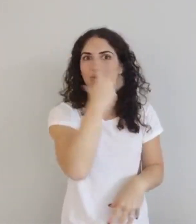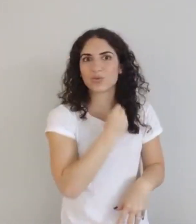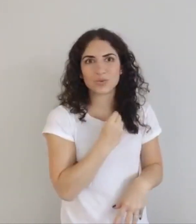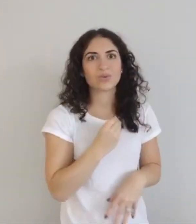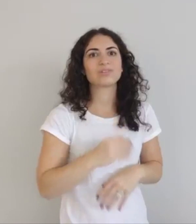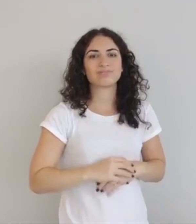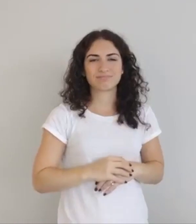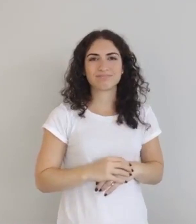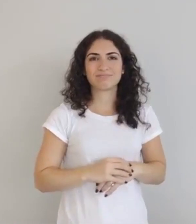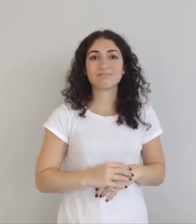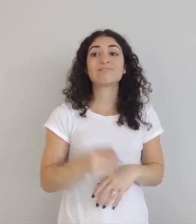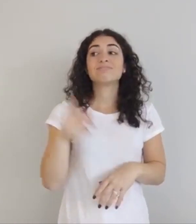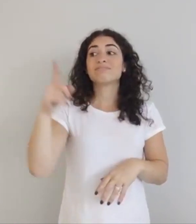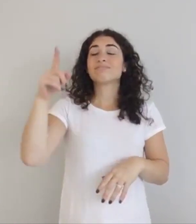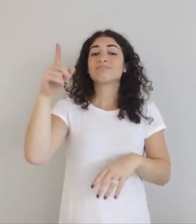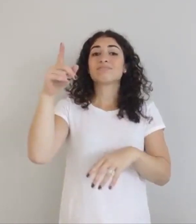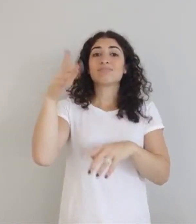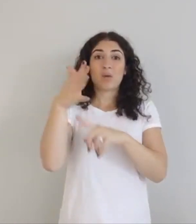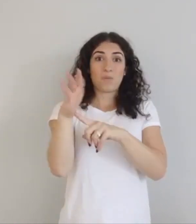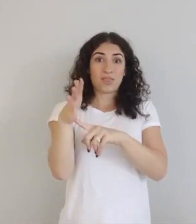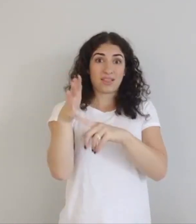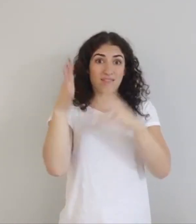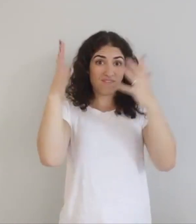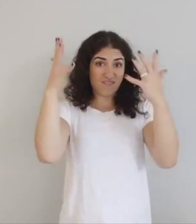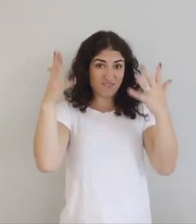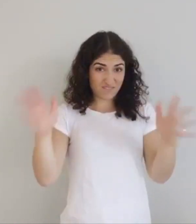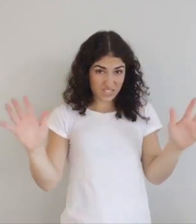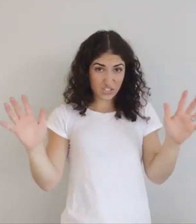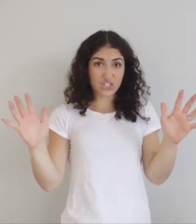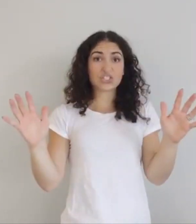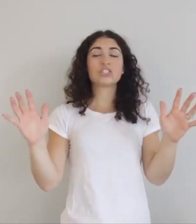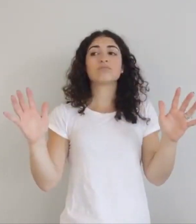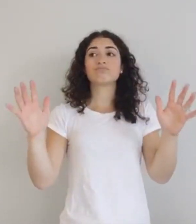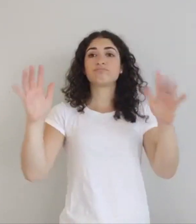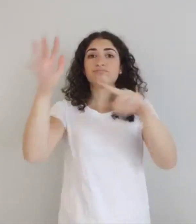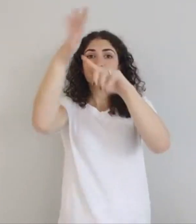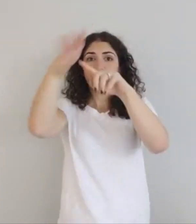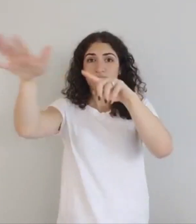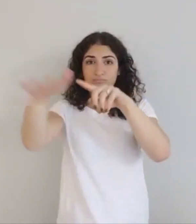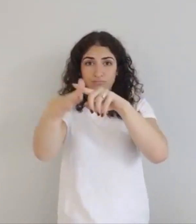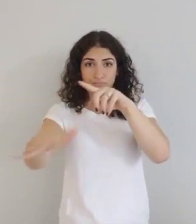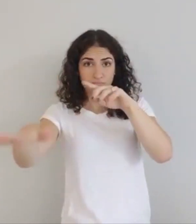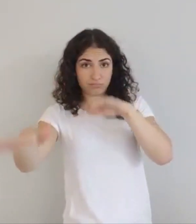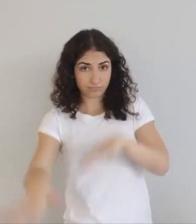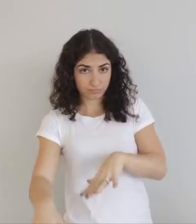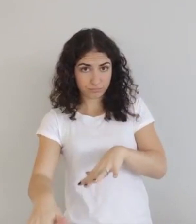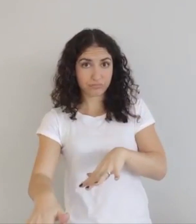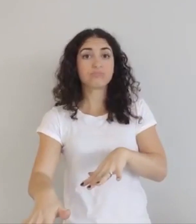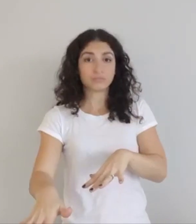it's beautiful. And when the leaves are done, and fall